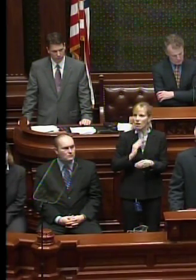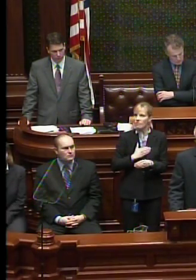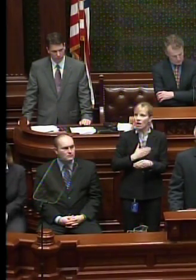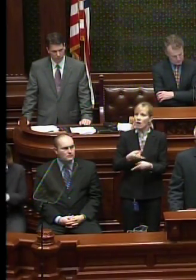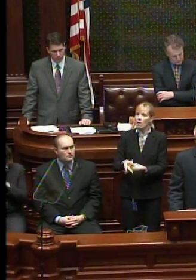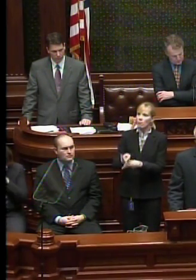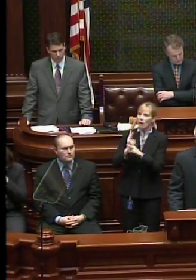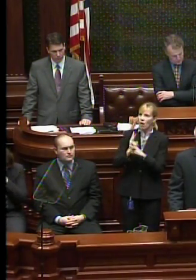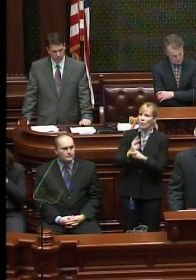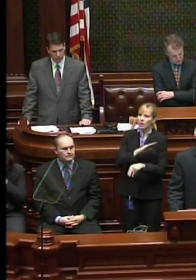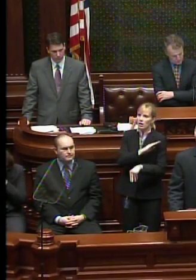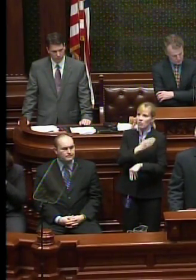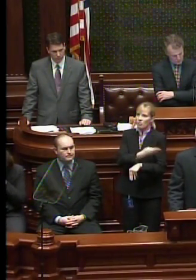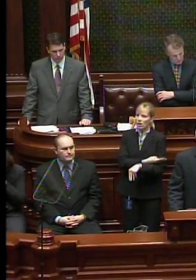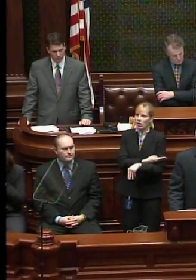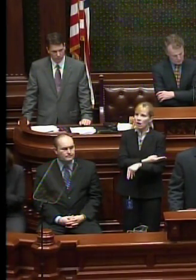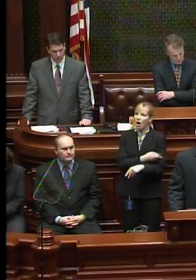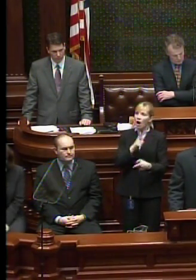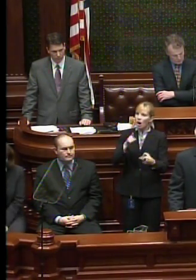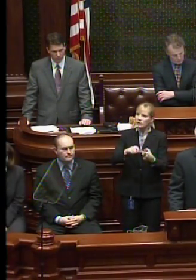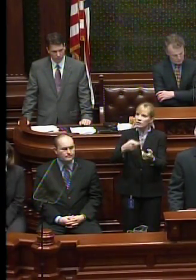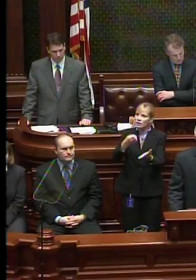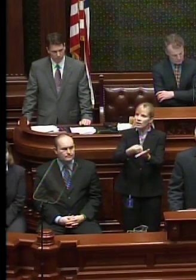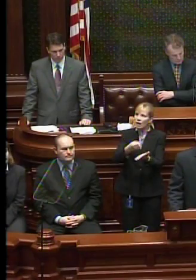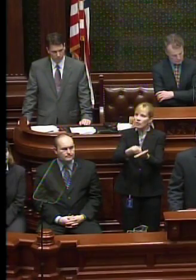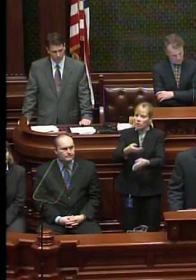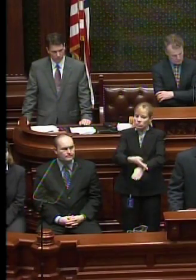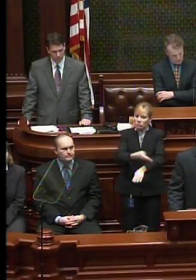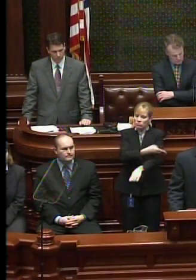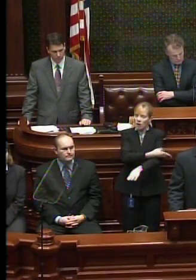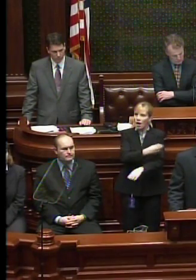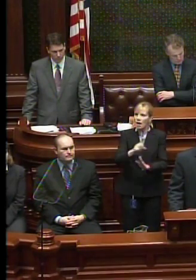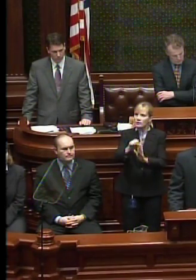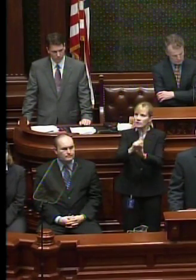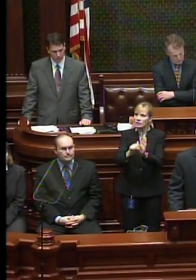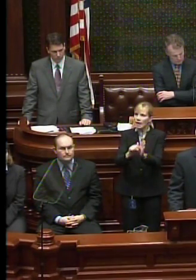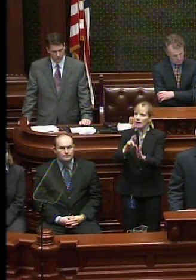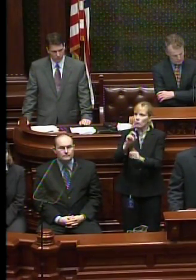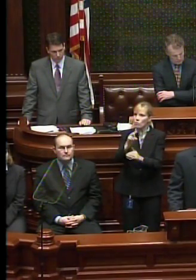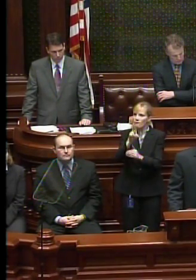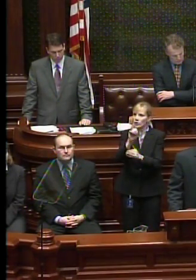power until the economy recovers and state revenues improve.